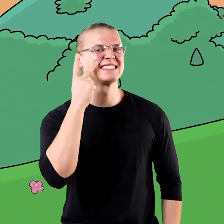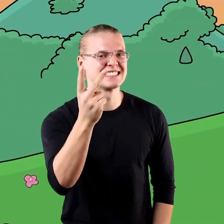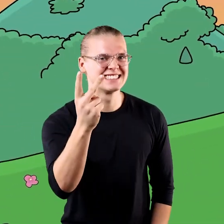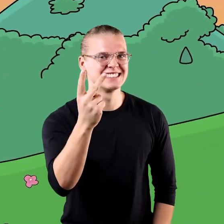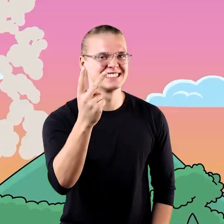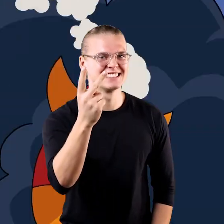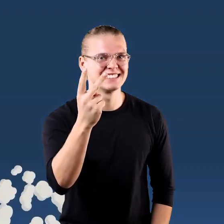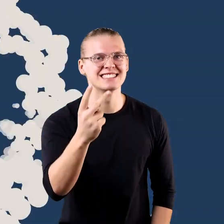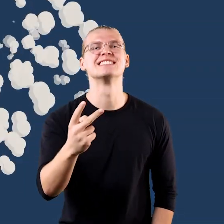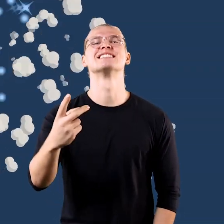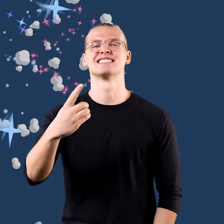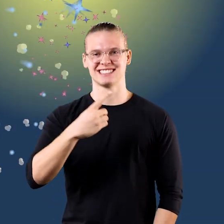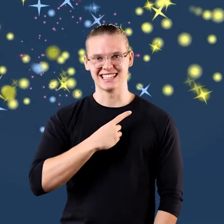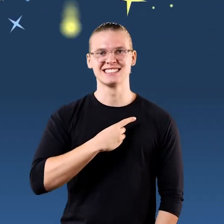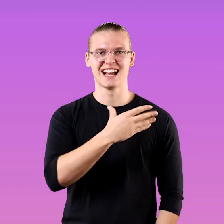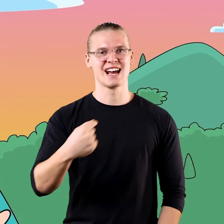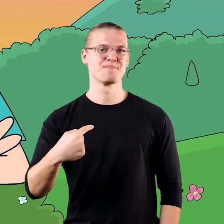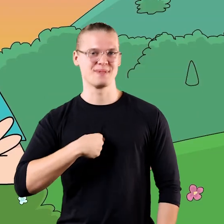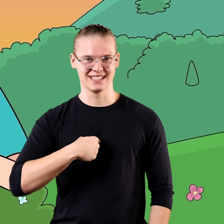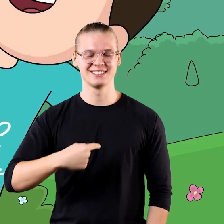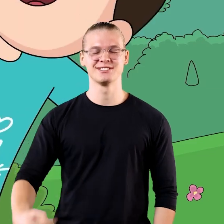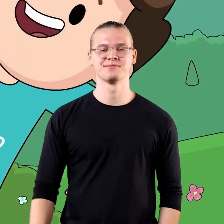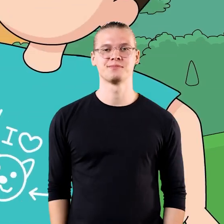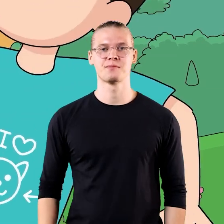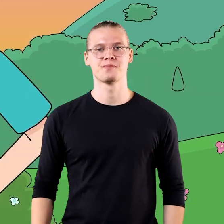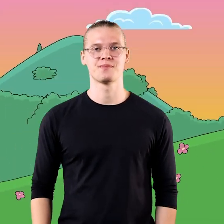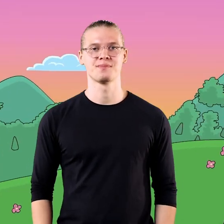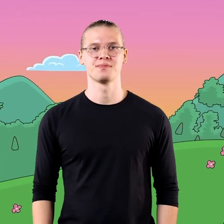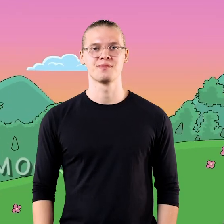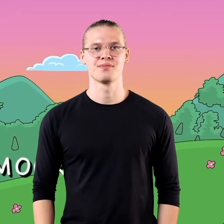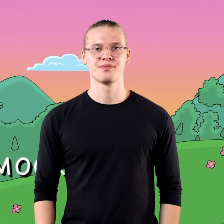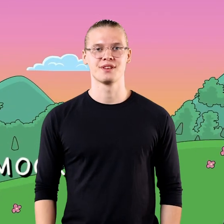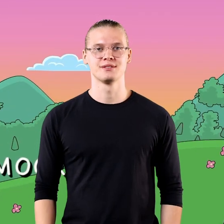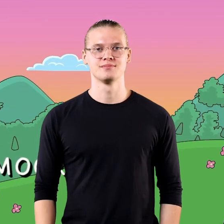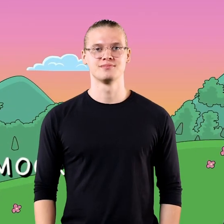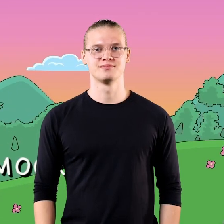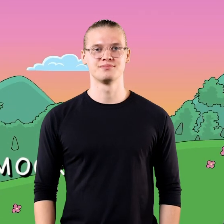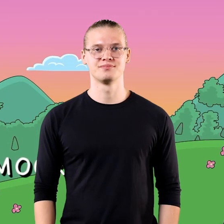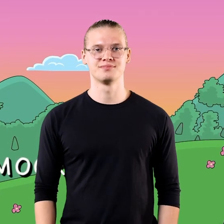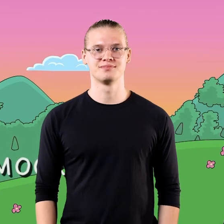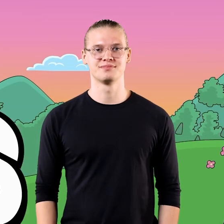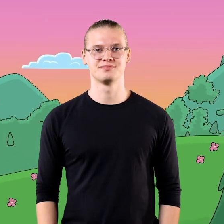You'll see It's Denis And Me